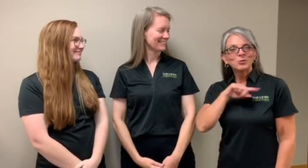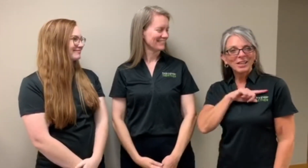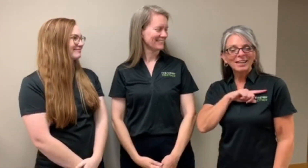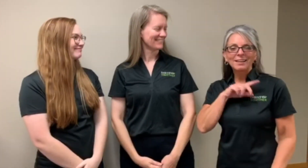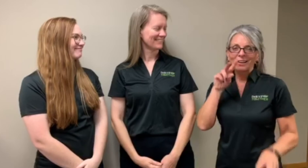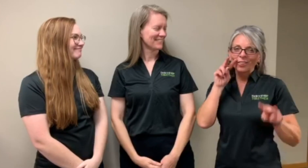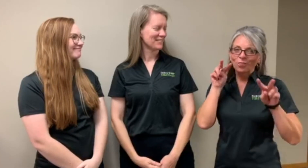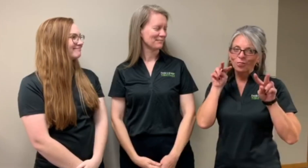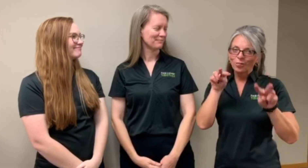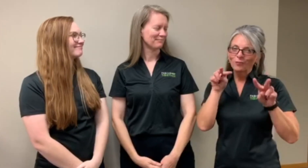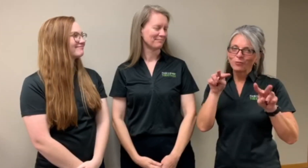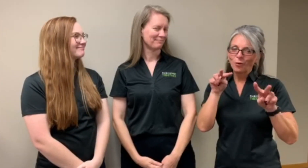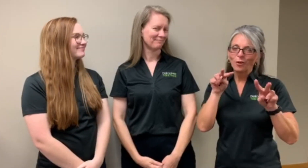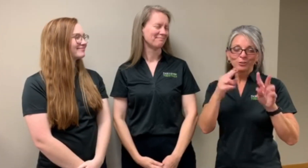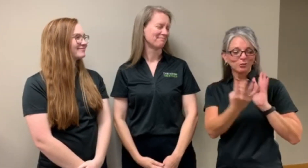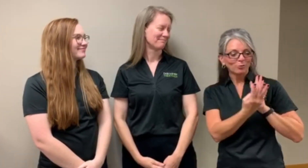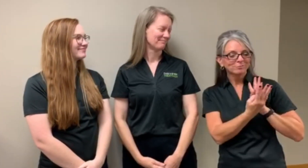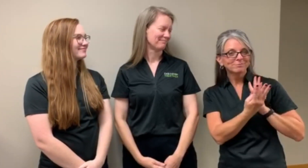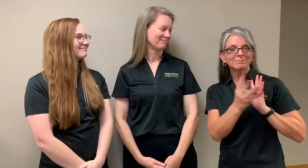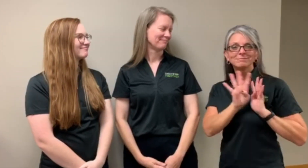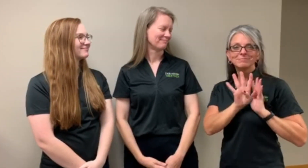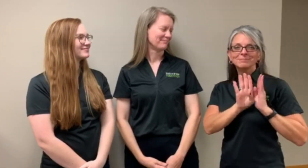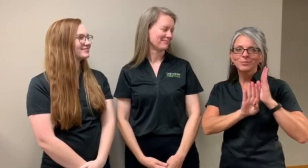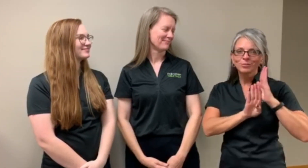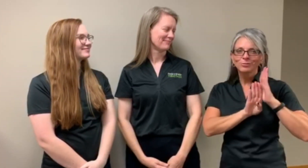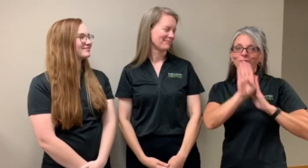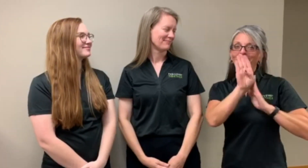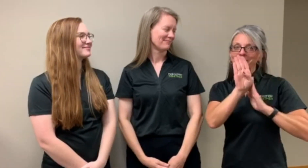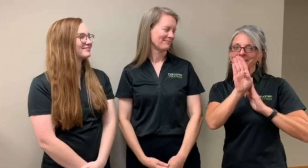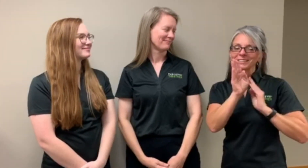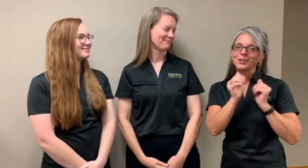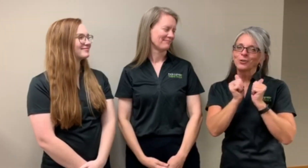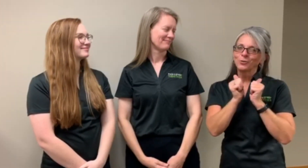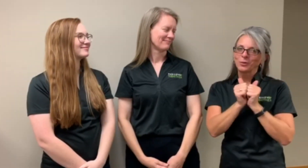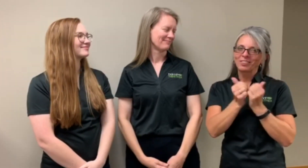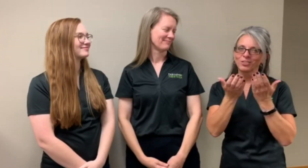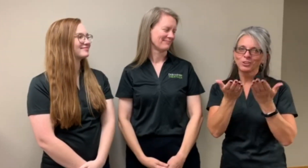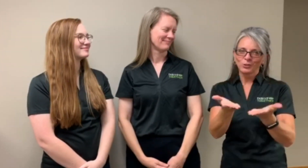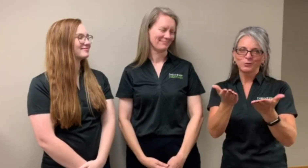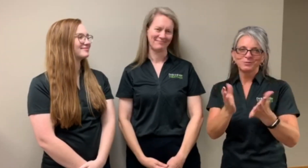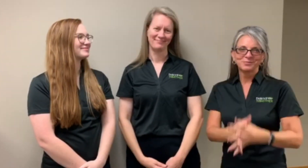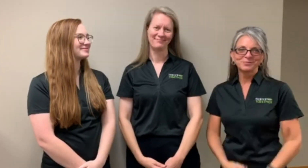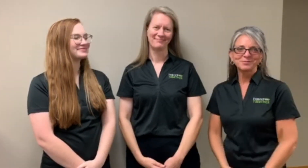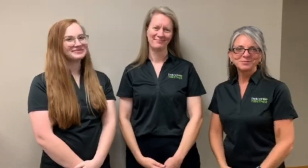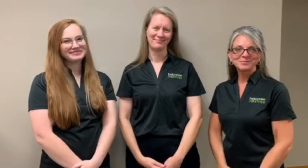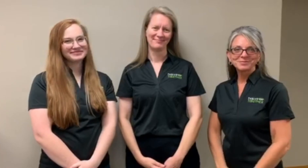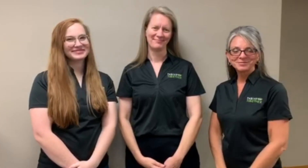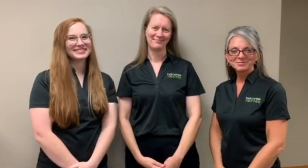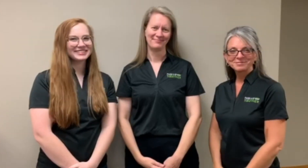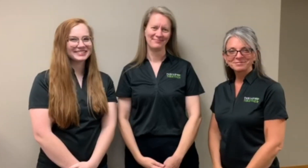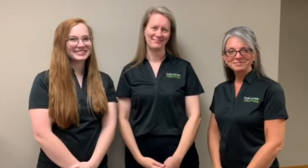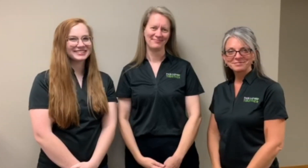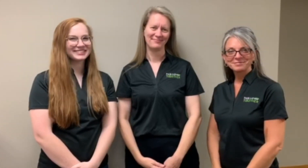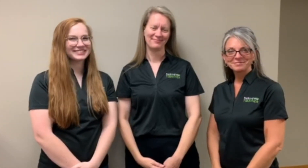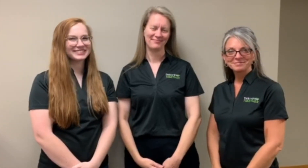We look forward to thriving together with you.